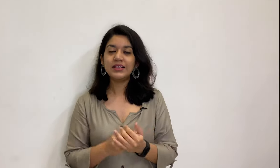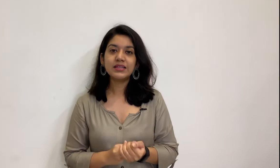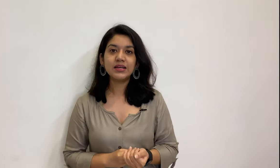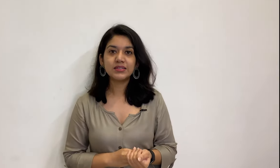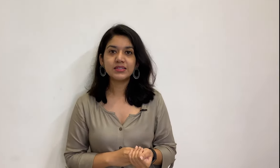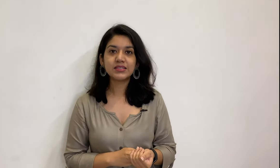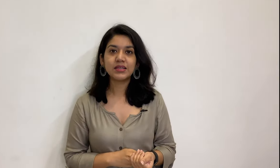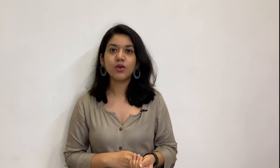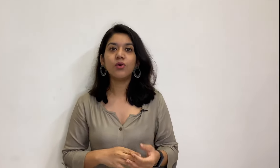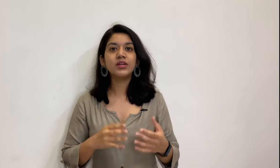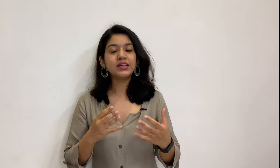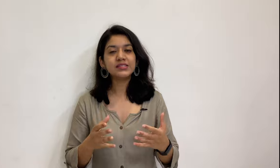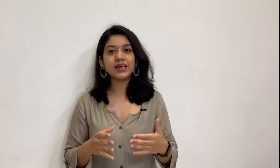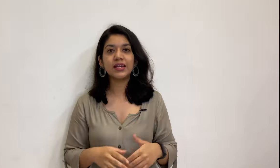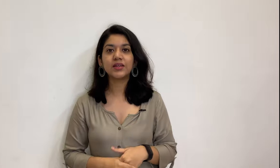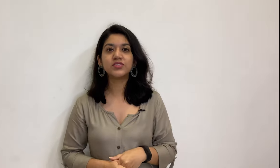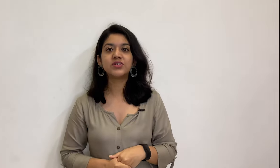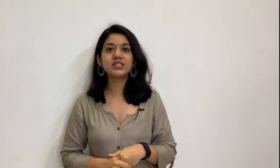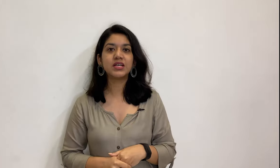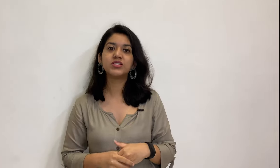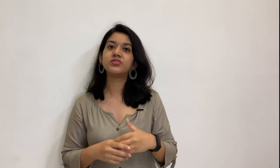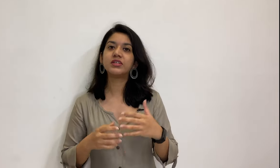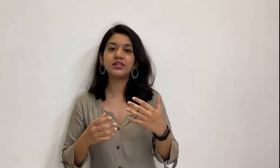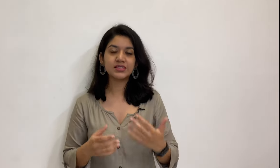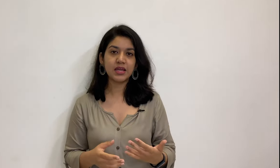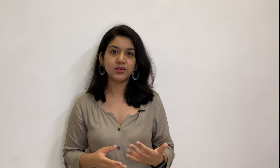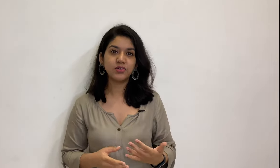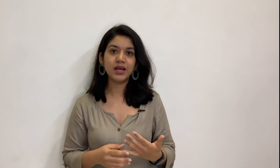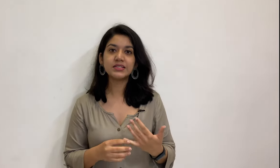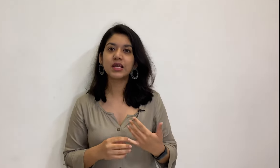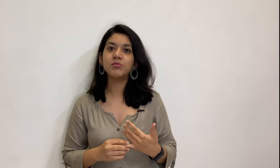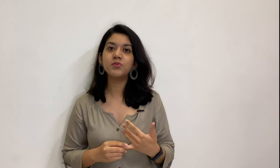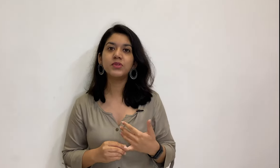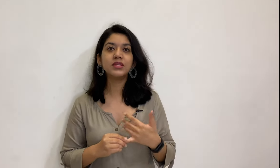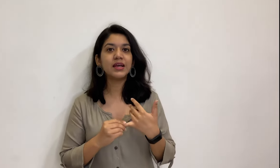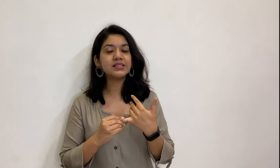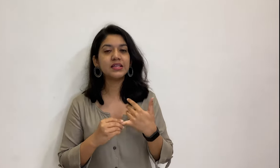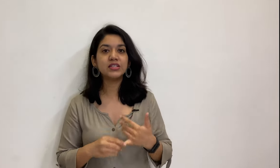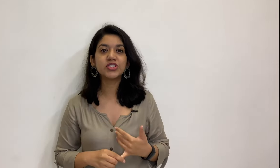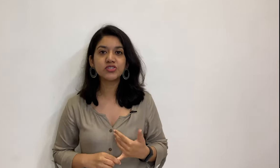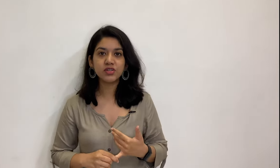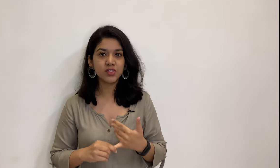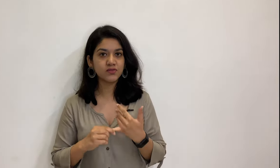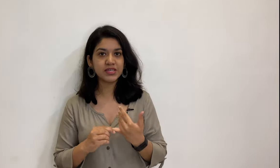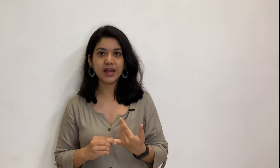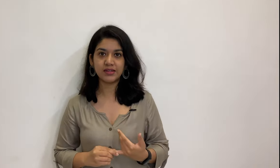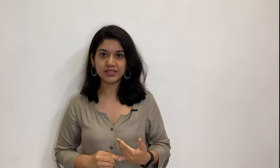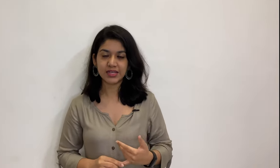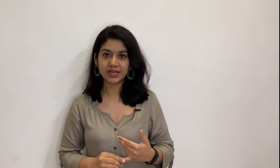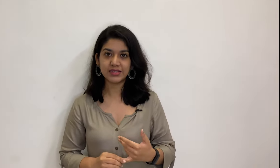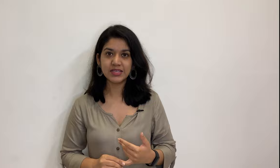ISLRTC or Indian Sign Language Research and Training Centre has come up with an ISL dictionary of standard signs.